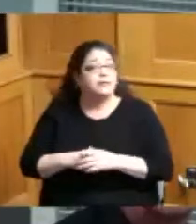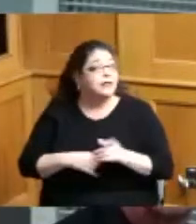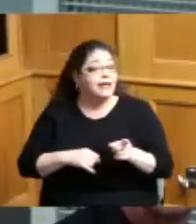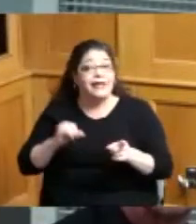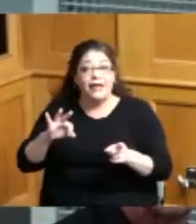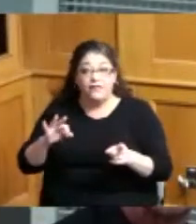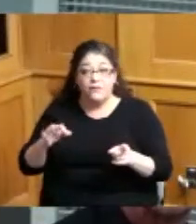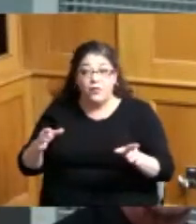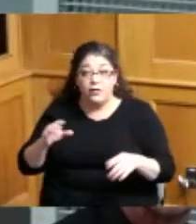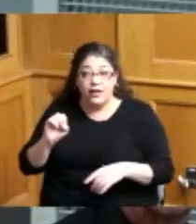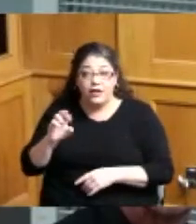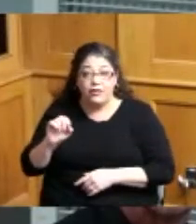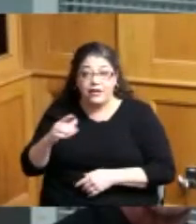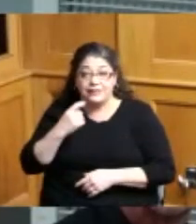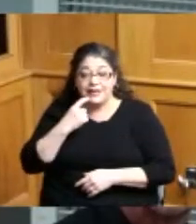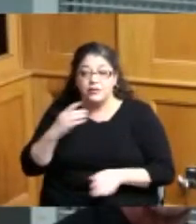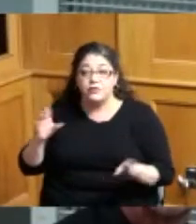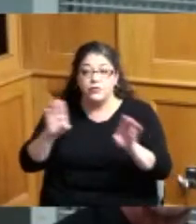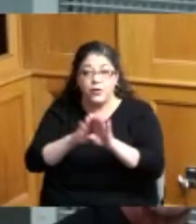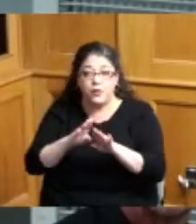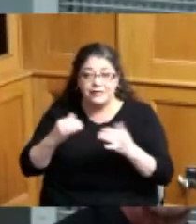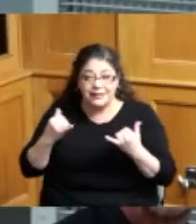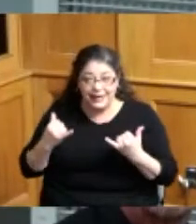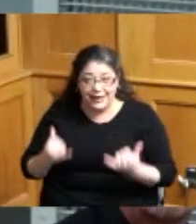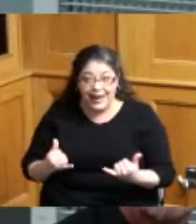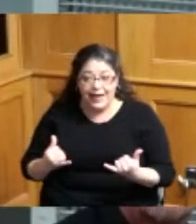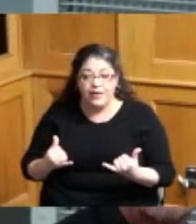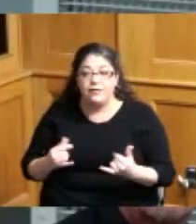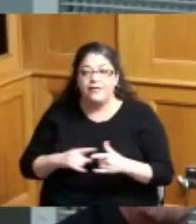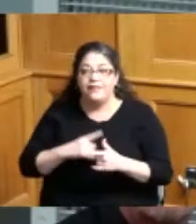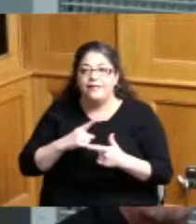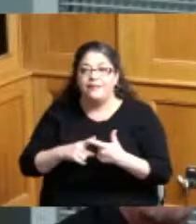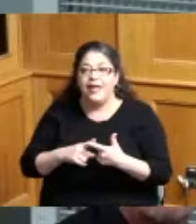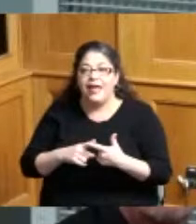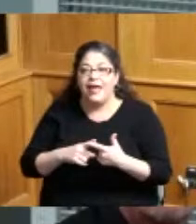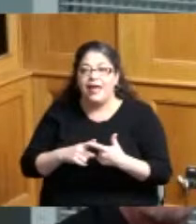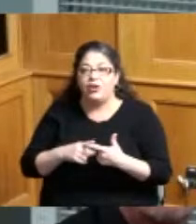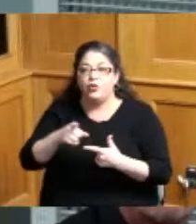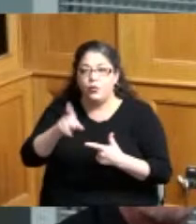now if I'm correct you would if you close the hearing then you would need to take action whether